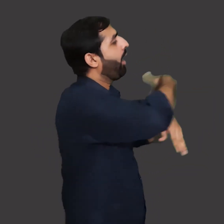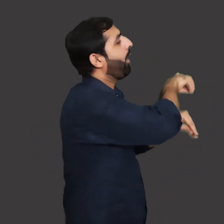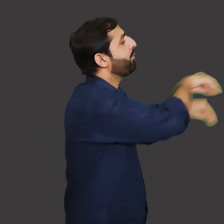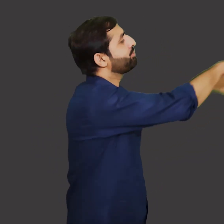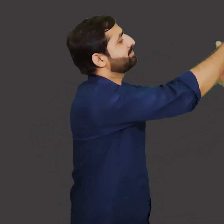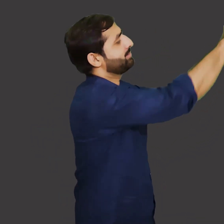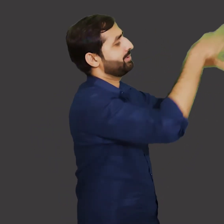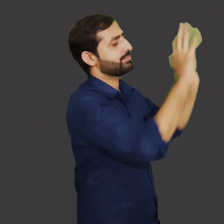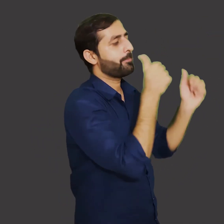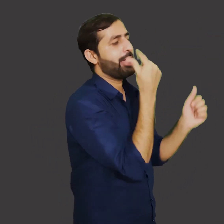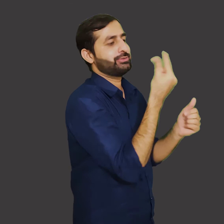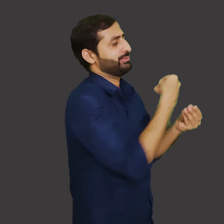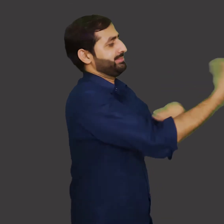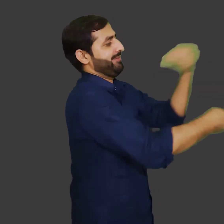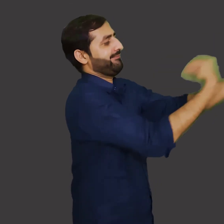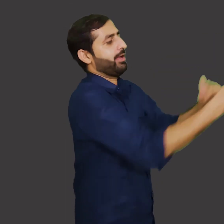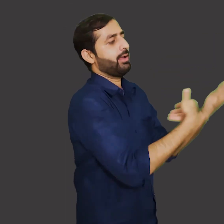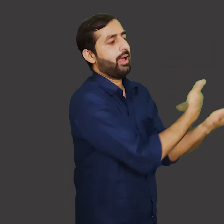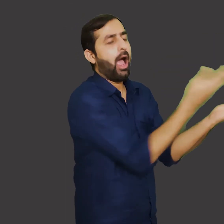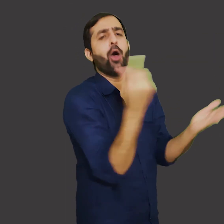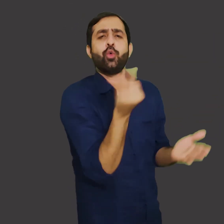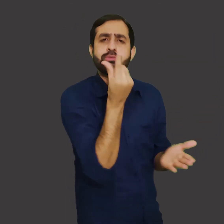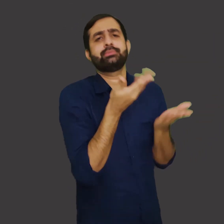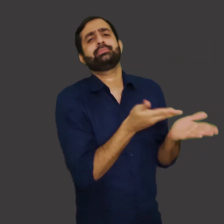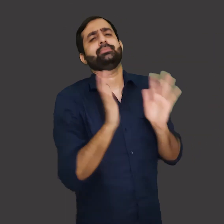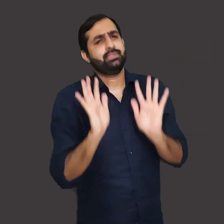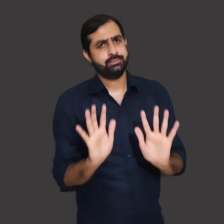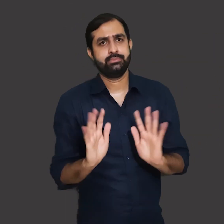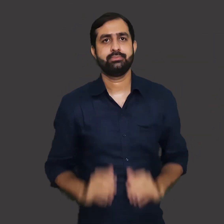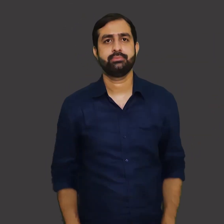and after the water is treated and filtered it is supplied for household use.